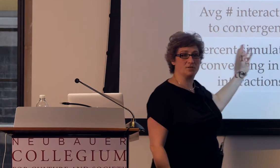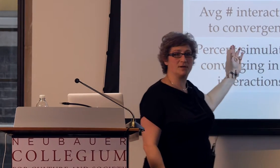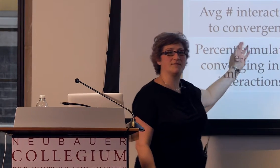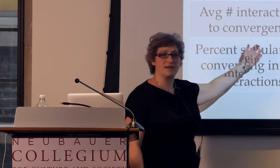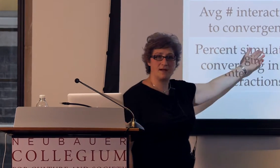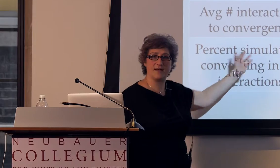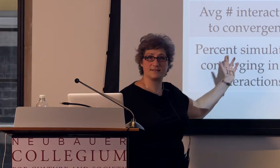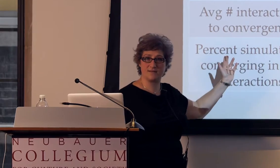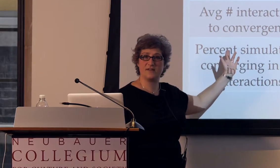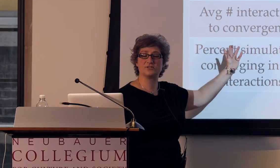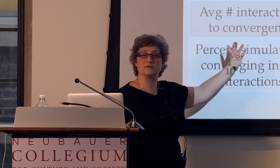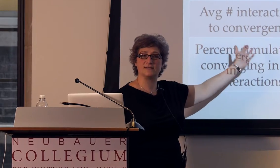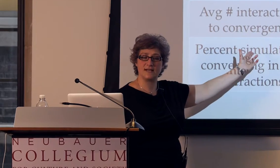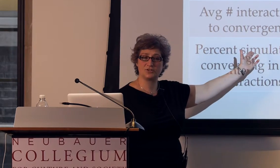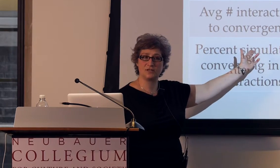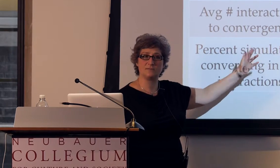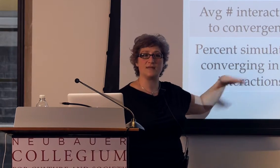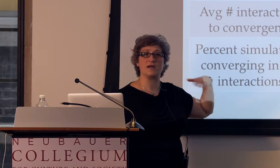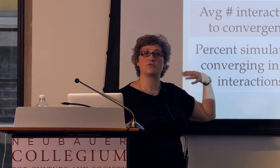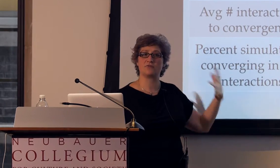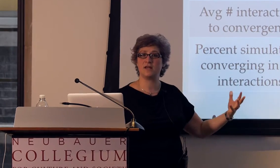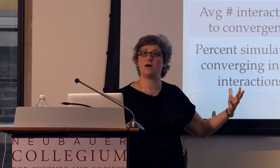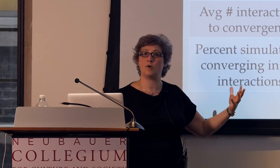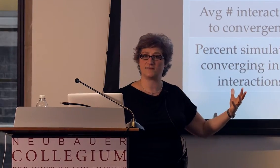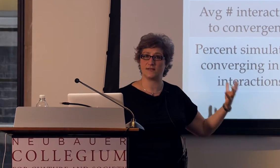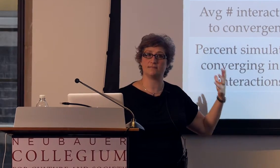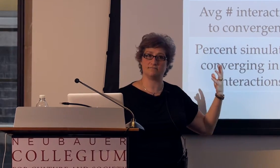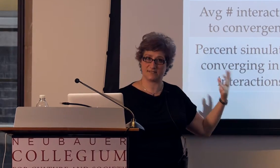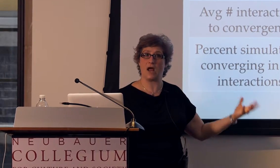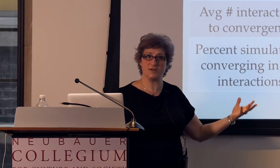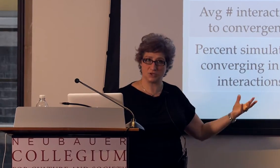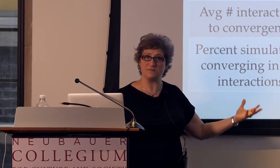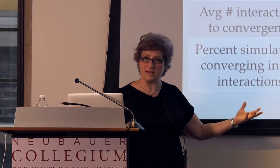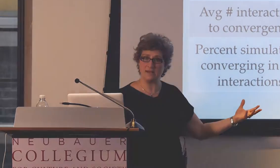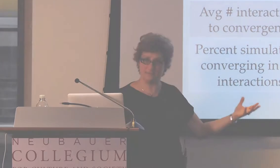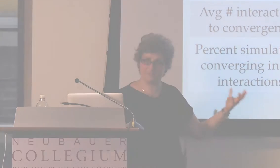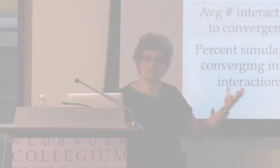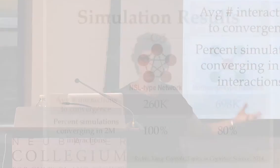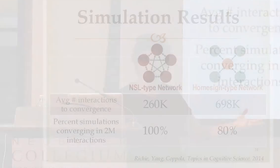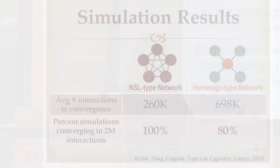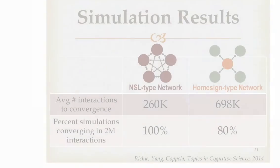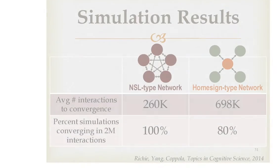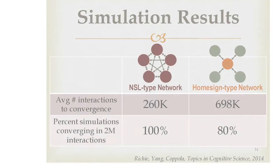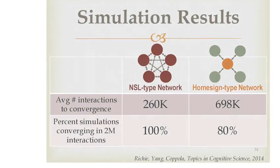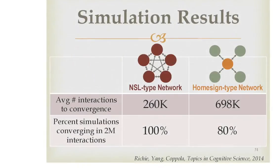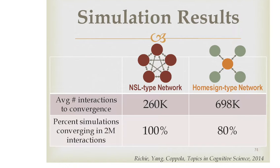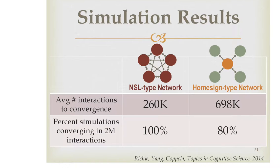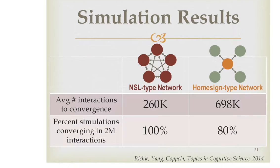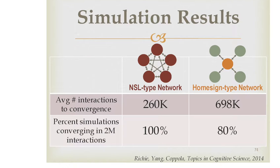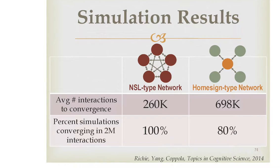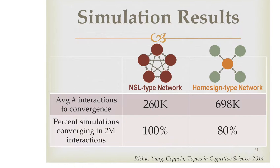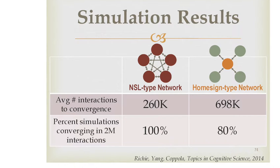which you can think of as conventionalization, when they agree on what the sign should be for a particular meaning,